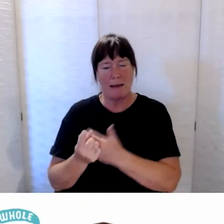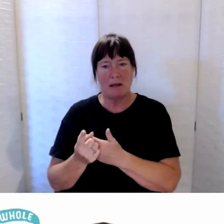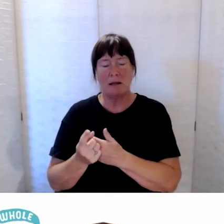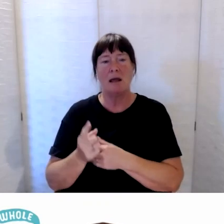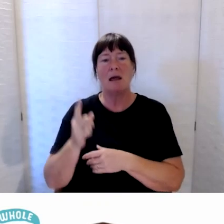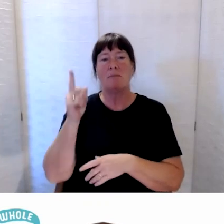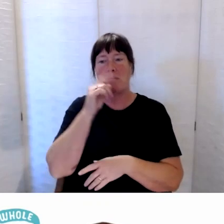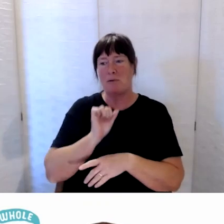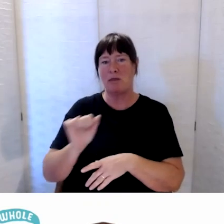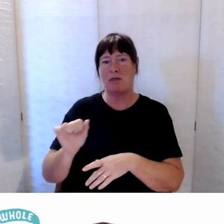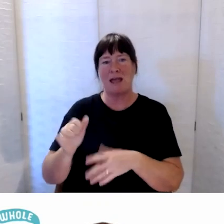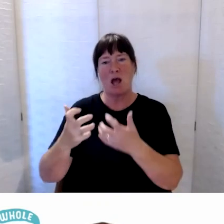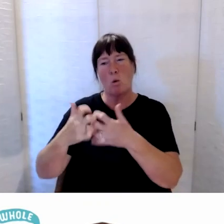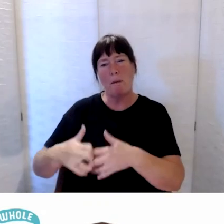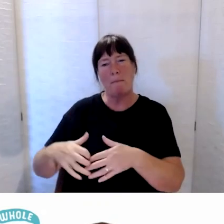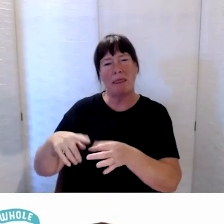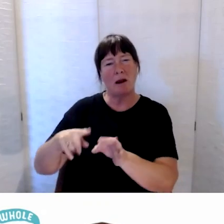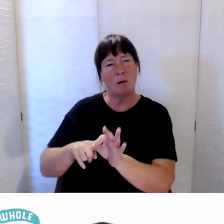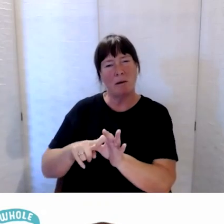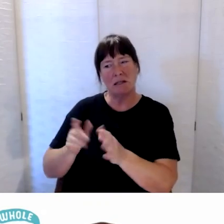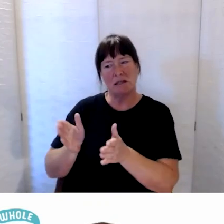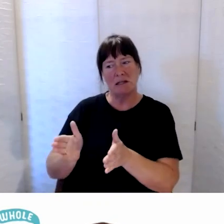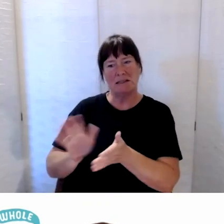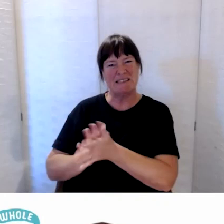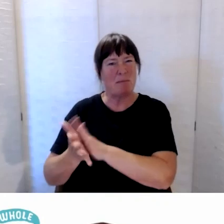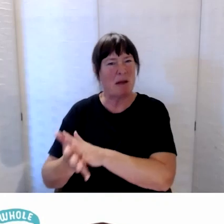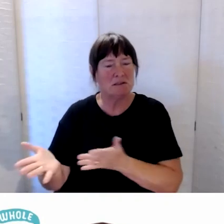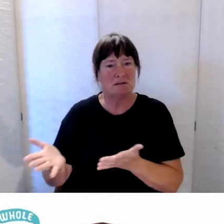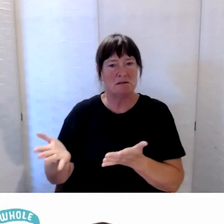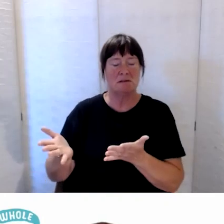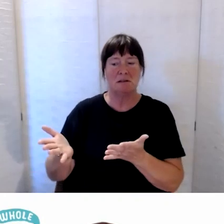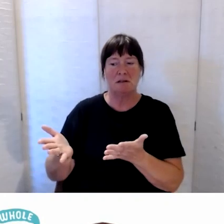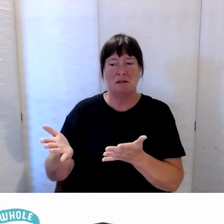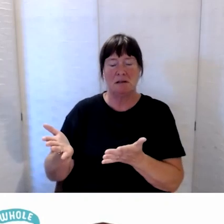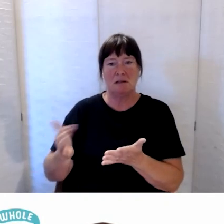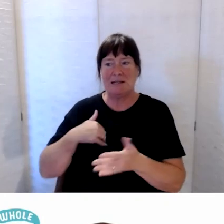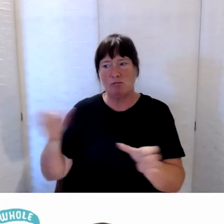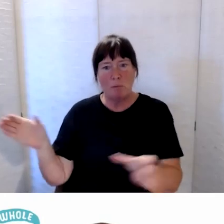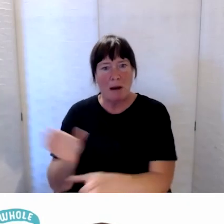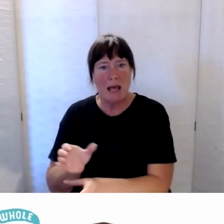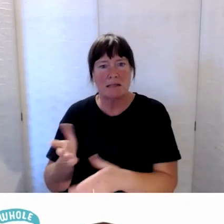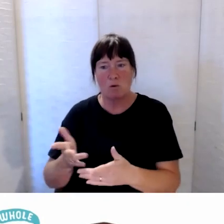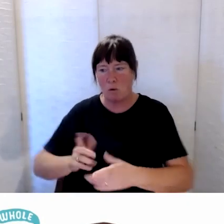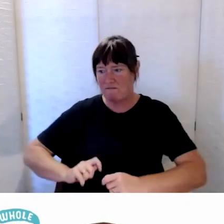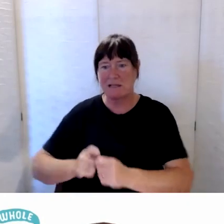being disability related, equipment being damaged and needing replacement or repairs and things and